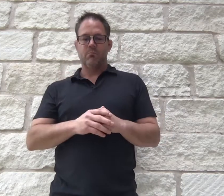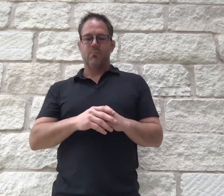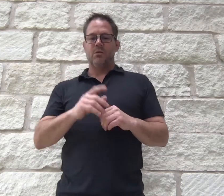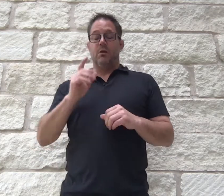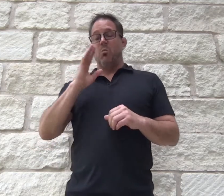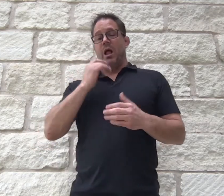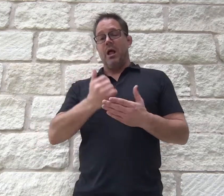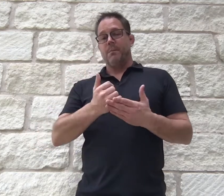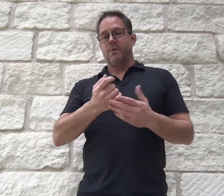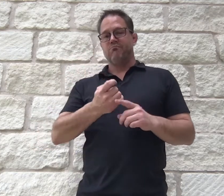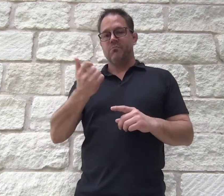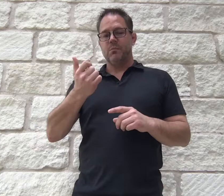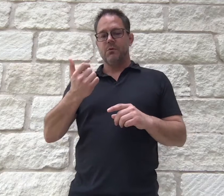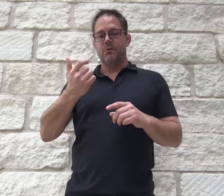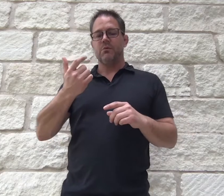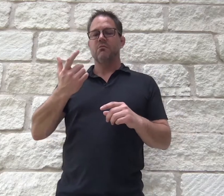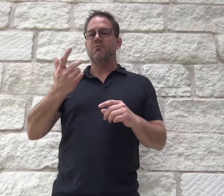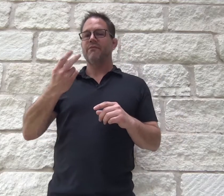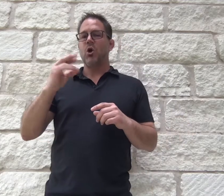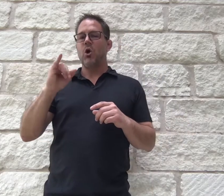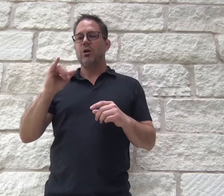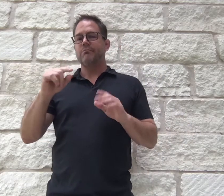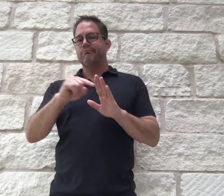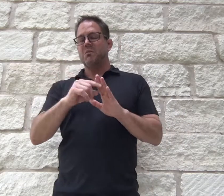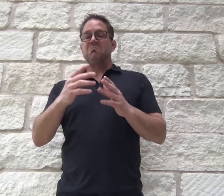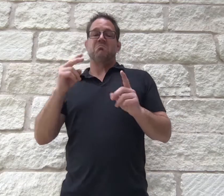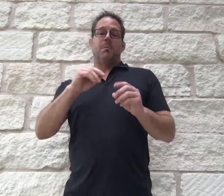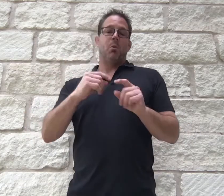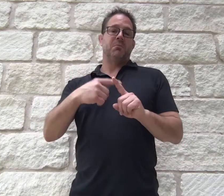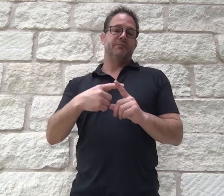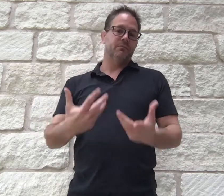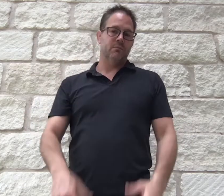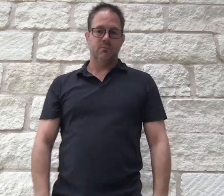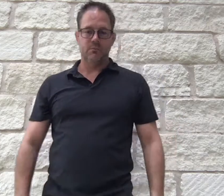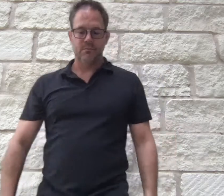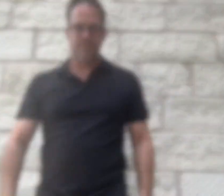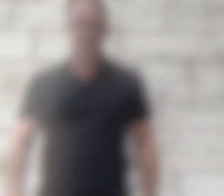associated with VRI and bring in a more positive light.